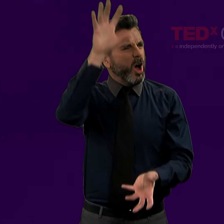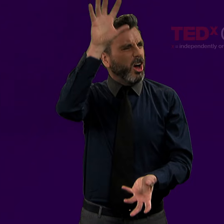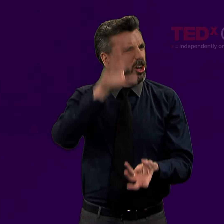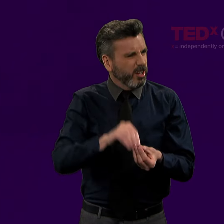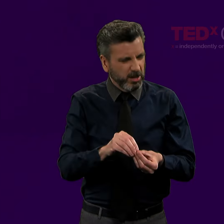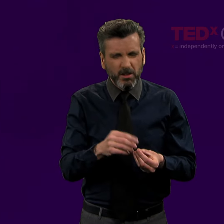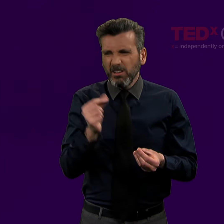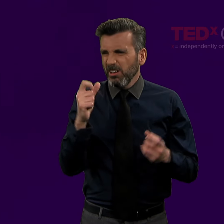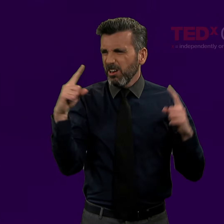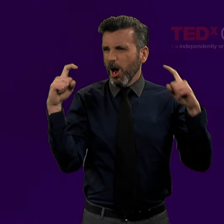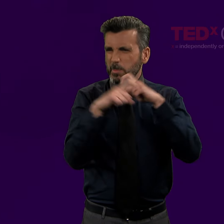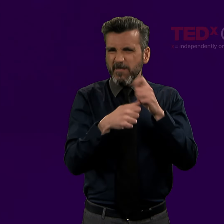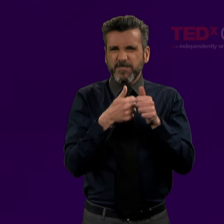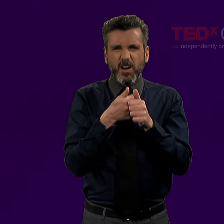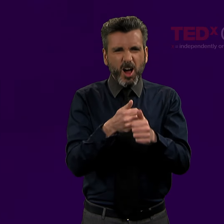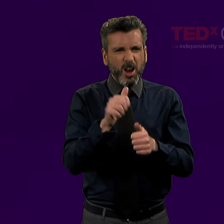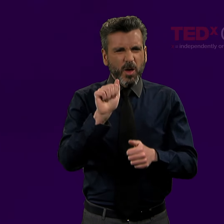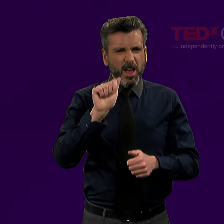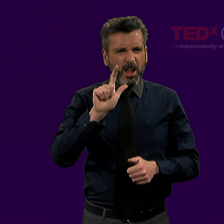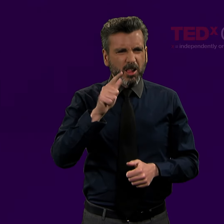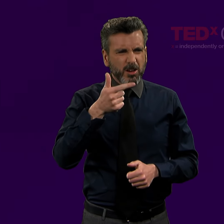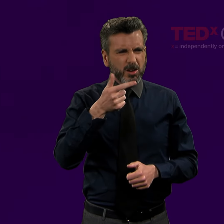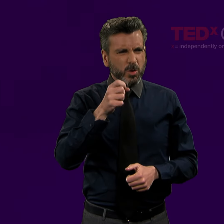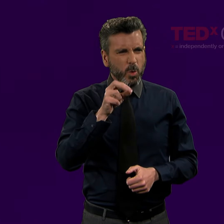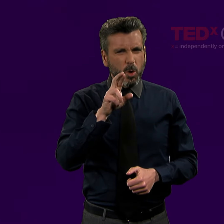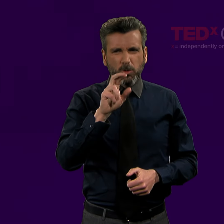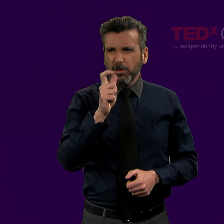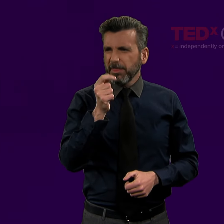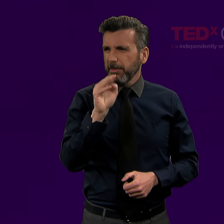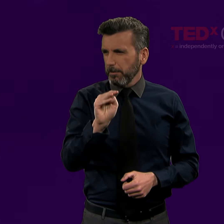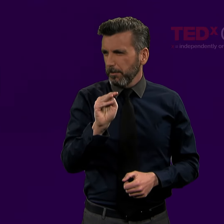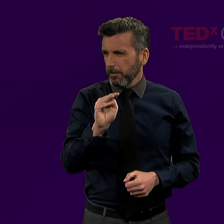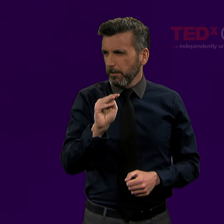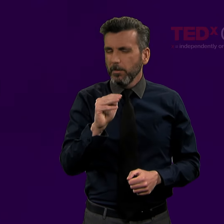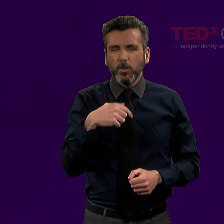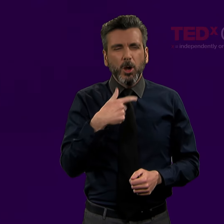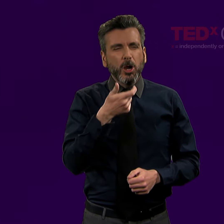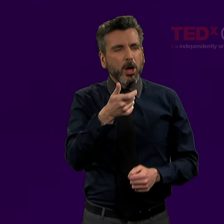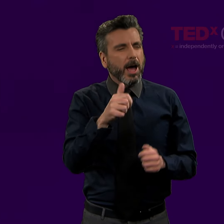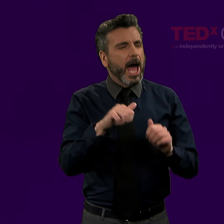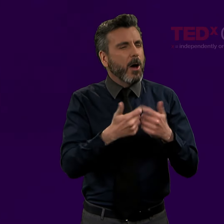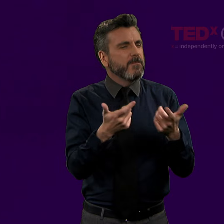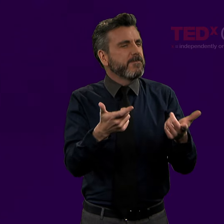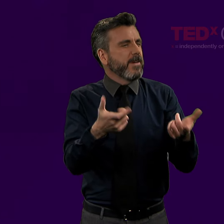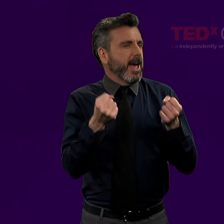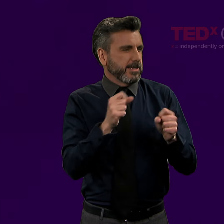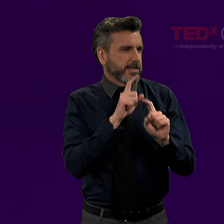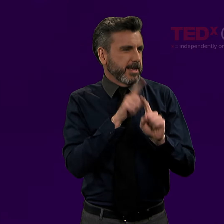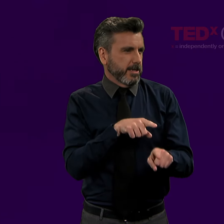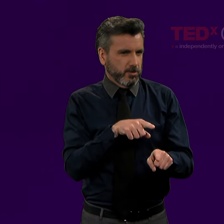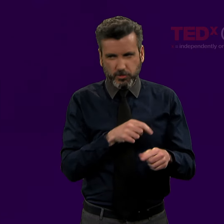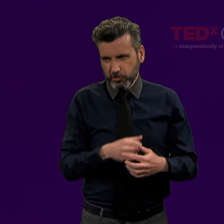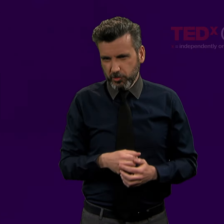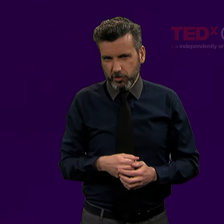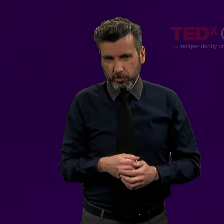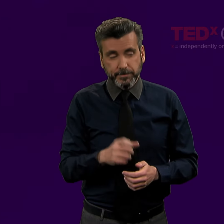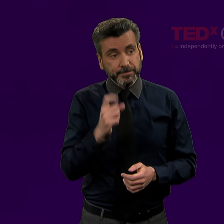The way we score that is quite complicated, and we have a fancy algorithm to analyze the data, and the whole point is the reaction time.